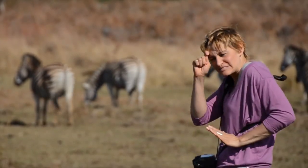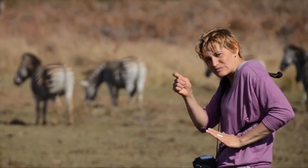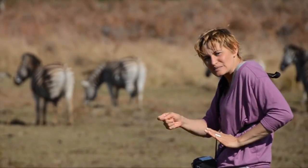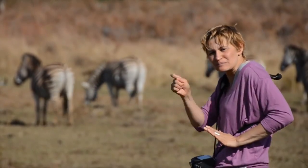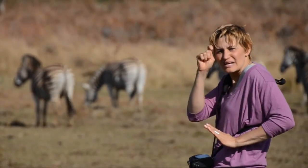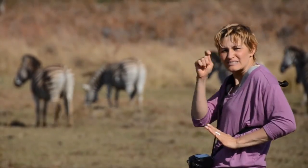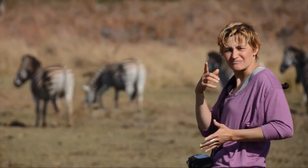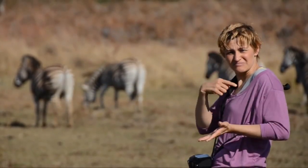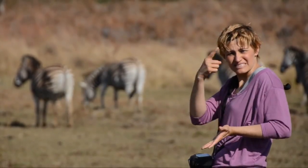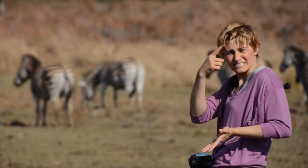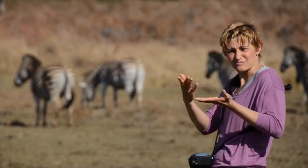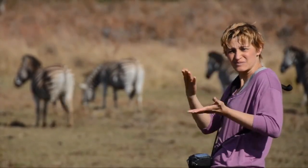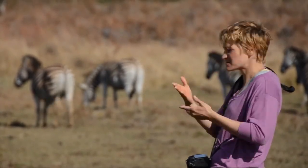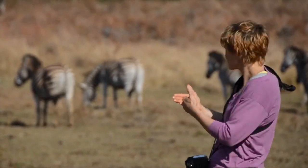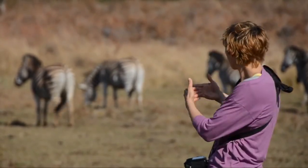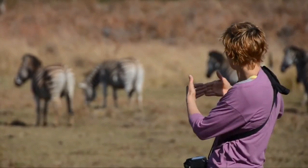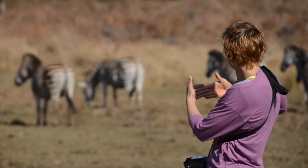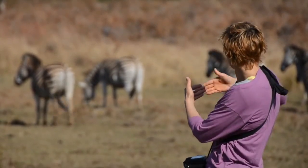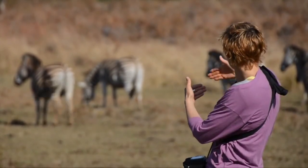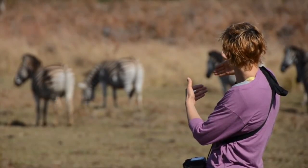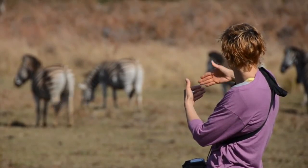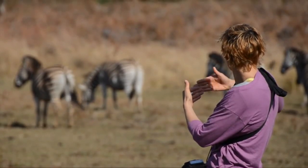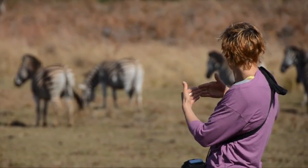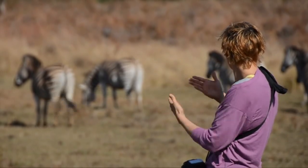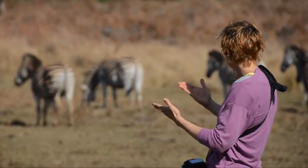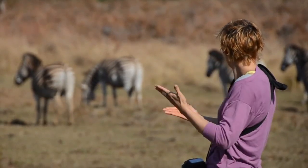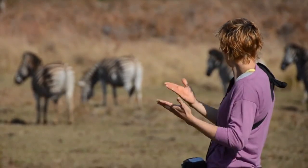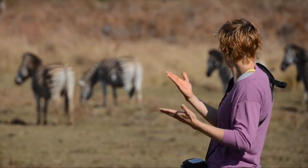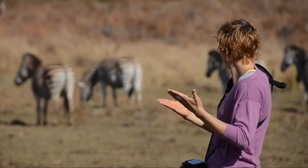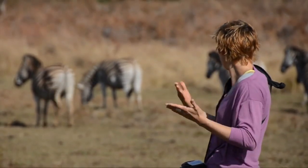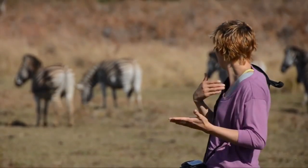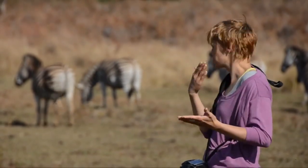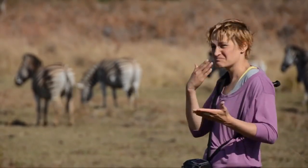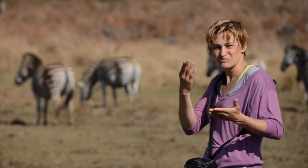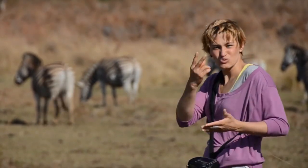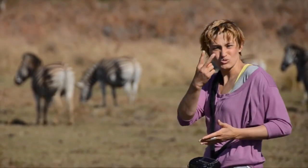to them all by myself. I respect their space and keeping my distance